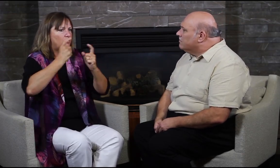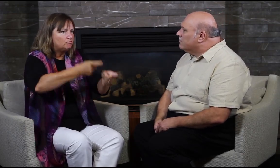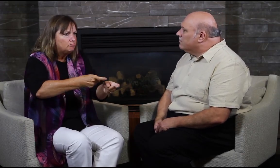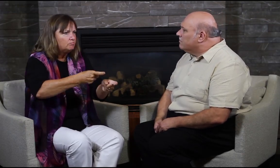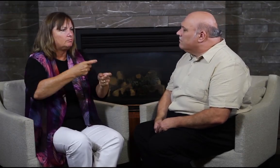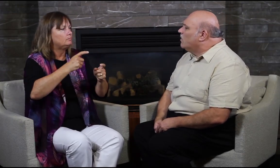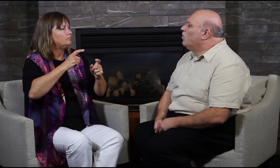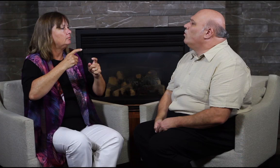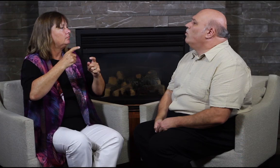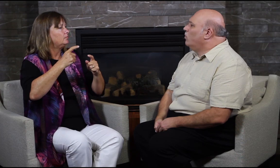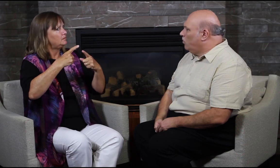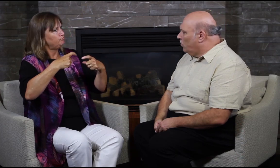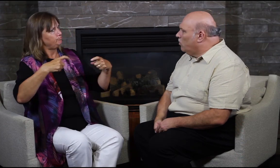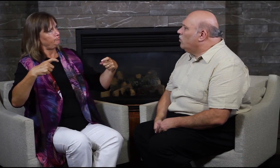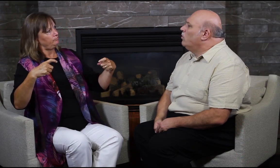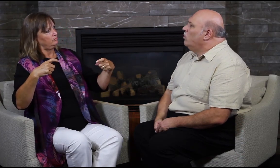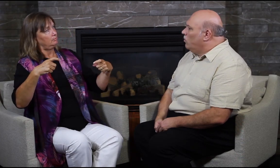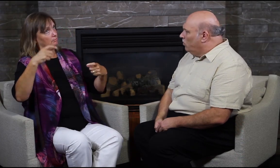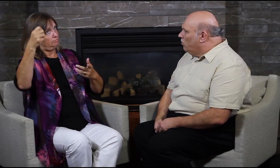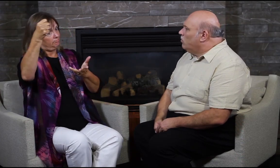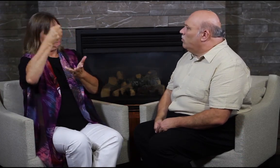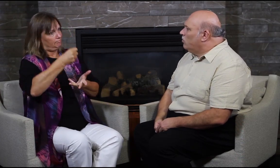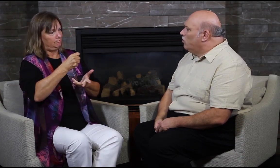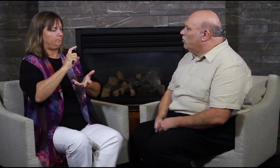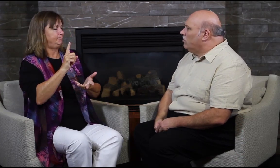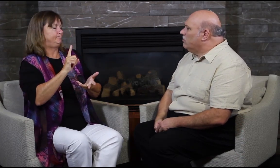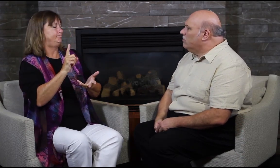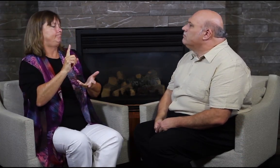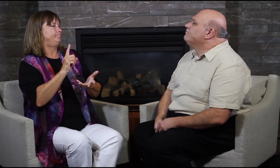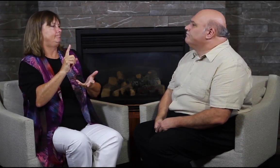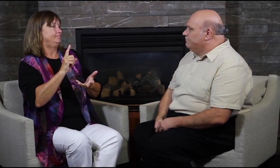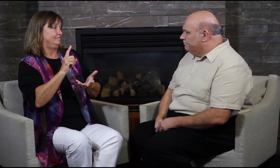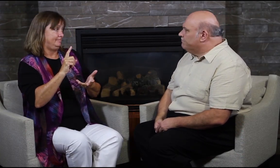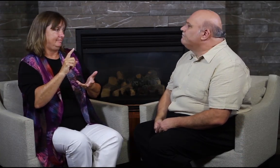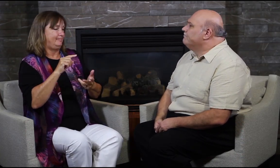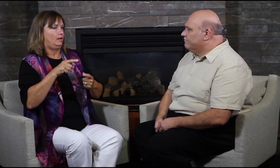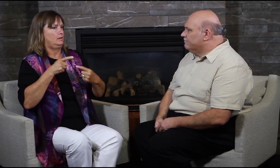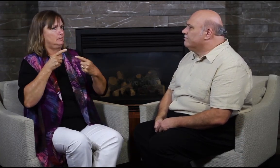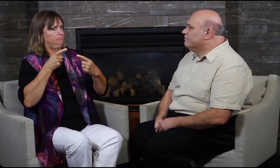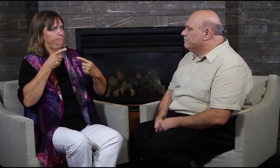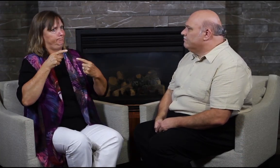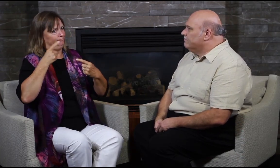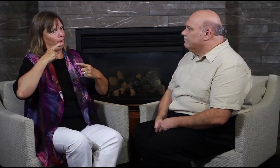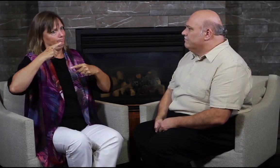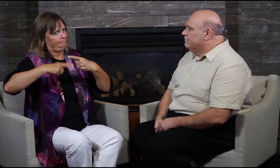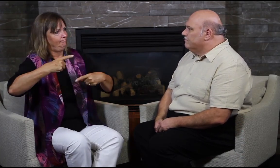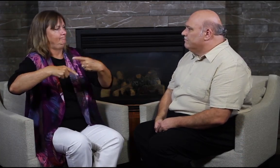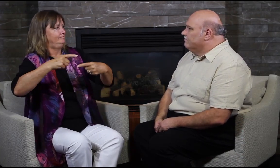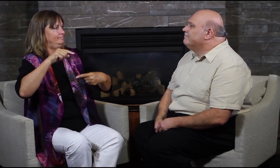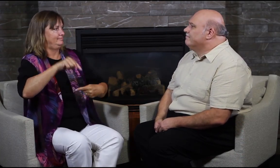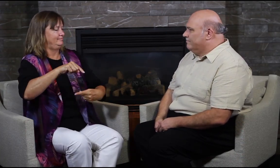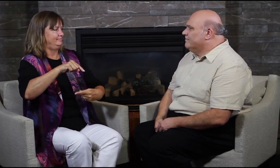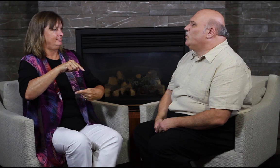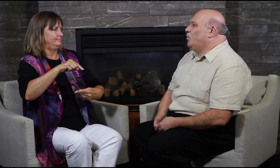our own. That’s why we’ve got to continue focusing on finding financial support.